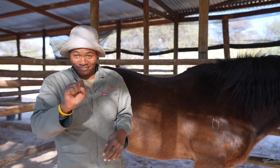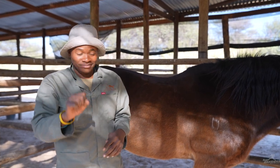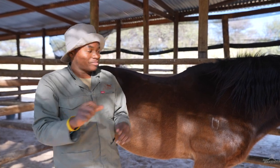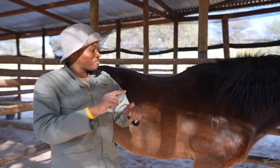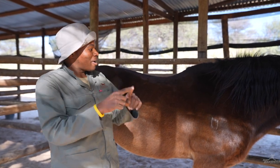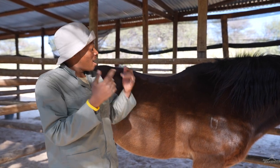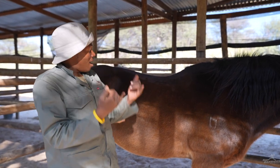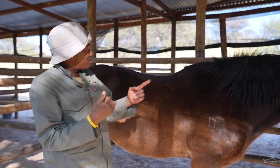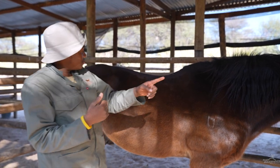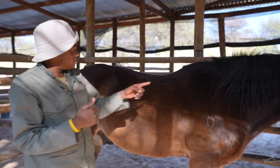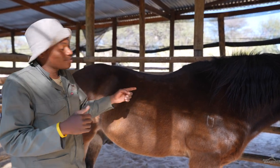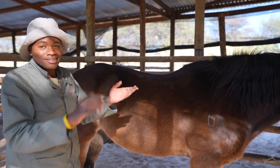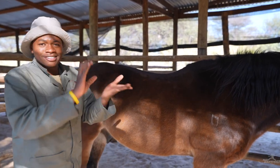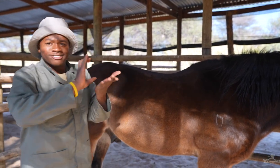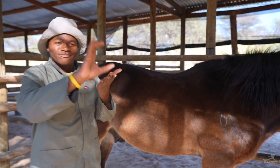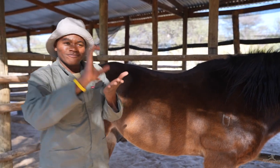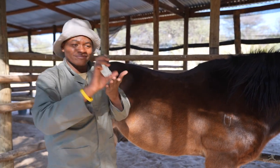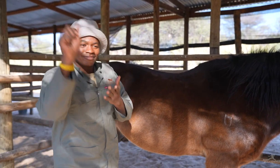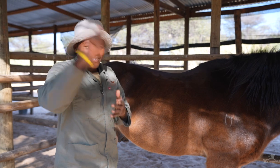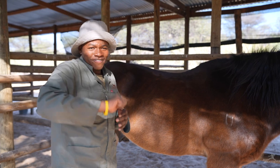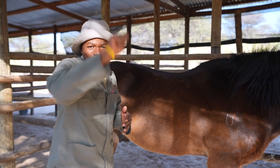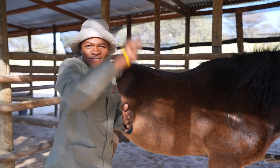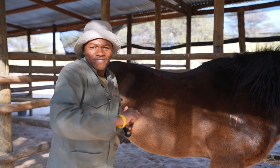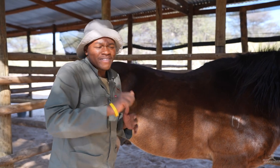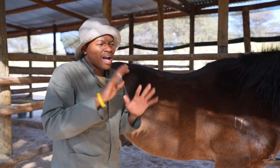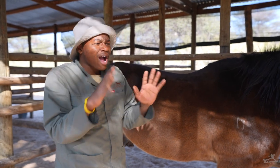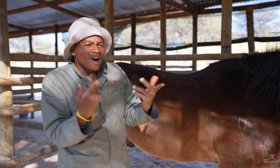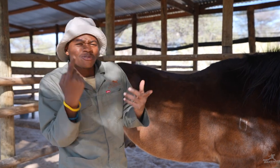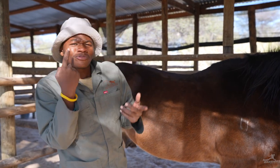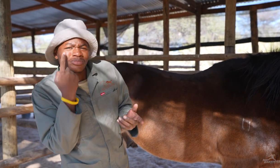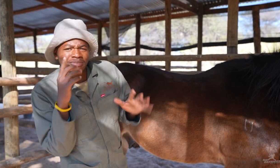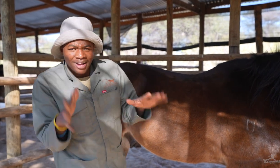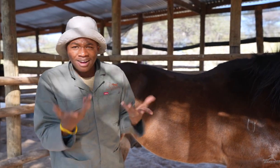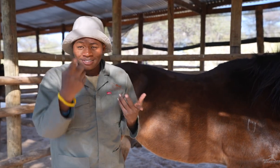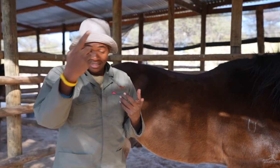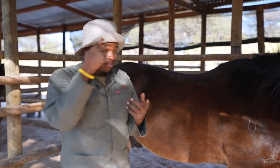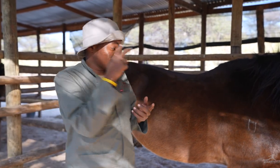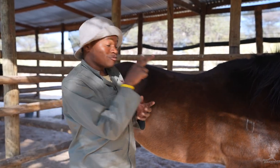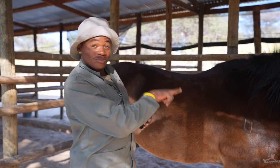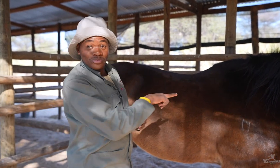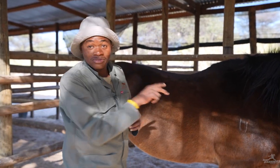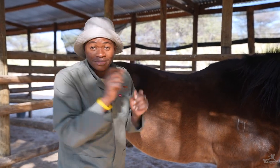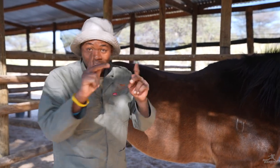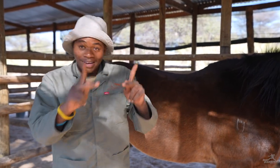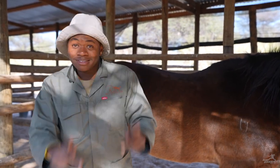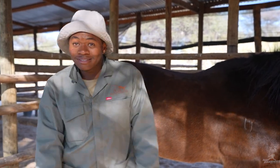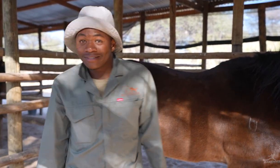Now we’re gonna clean and brush them, so you can see how we do it.